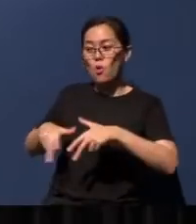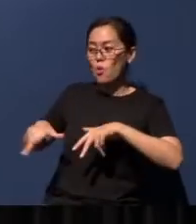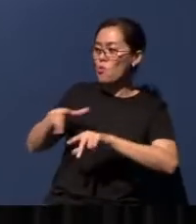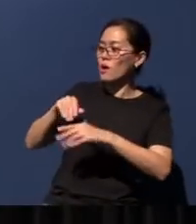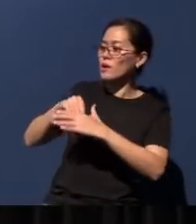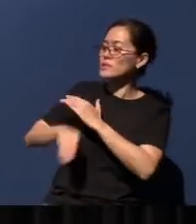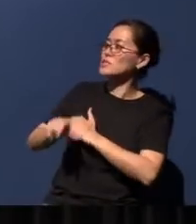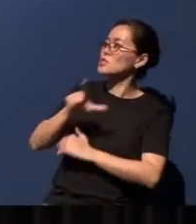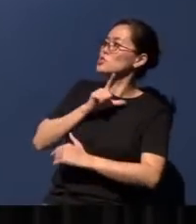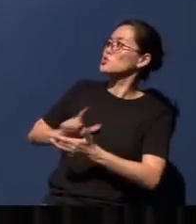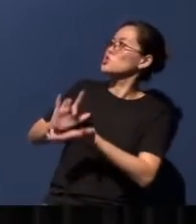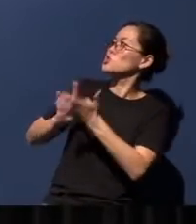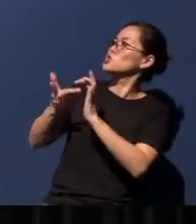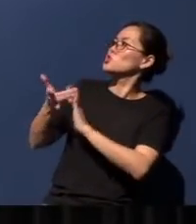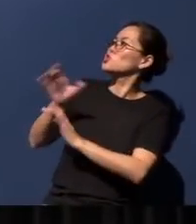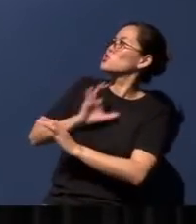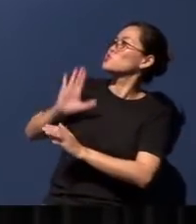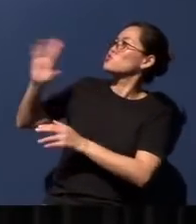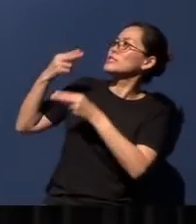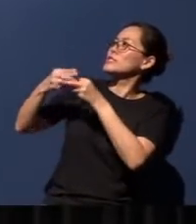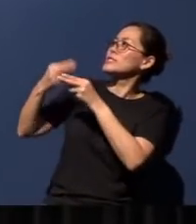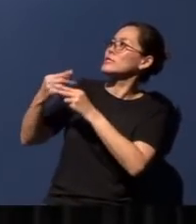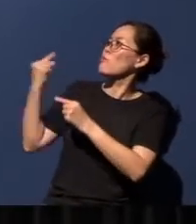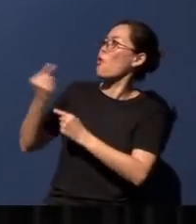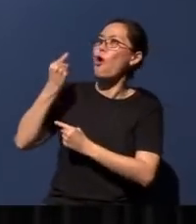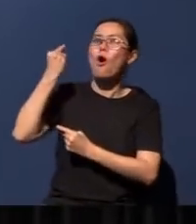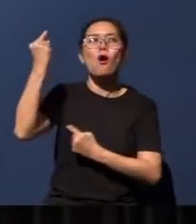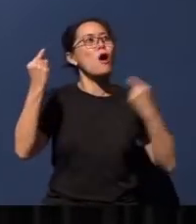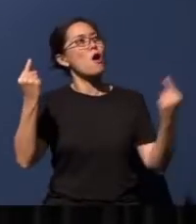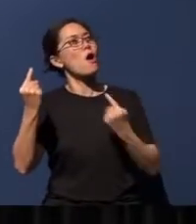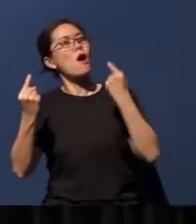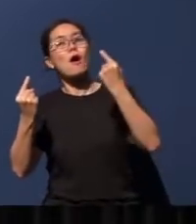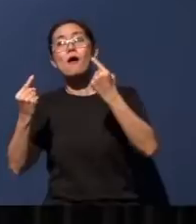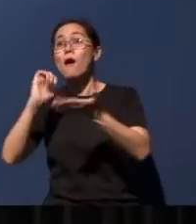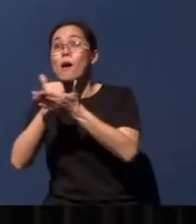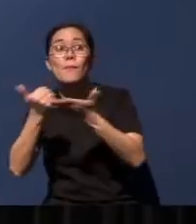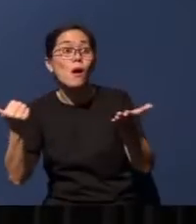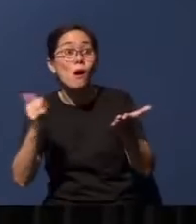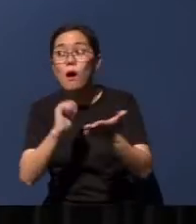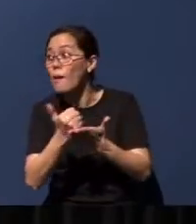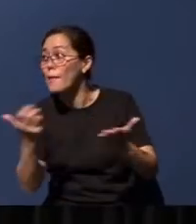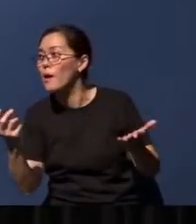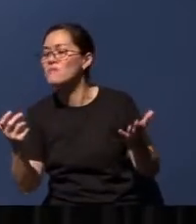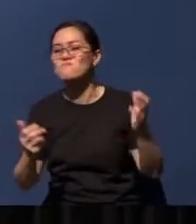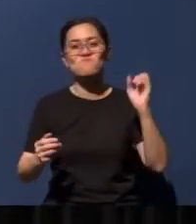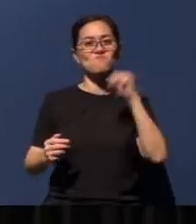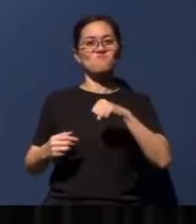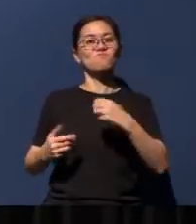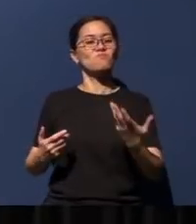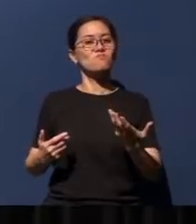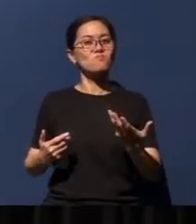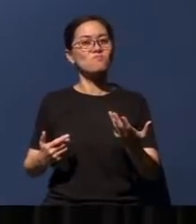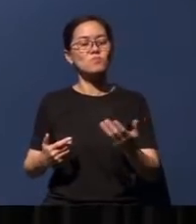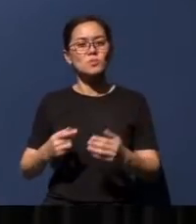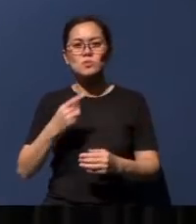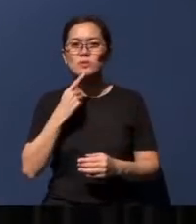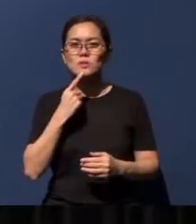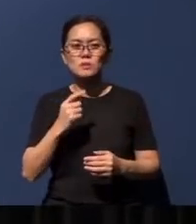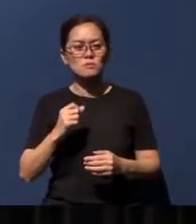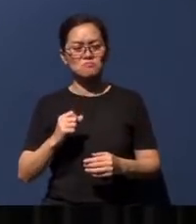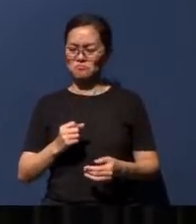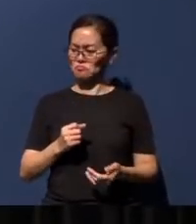the Lord forever and ever. Amen? Now, you (might) say it's all good and fine, all very exciting,